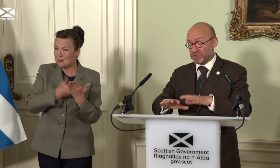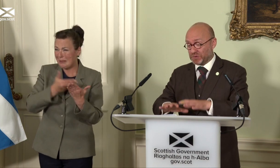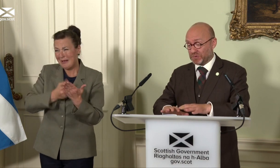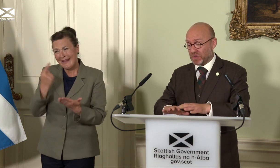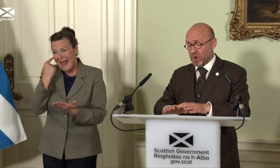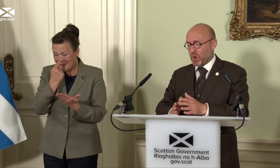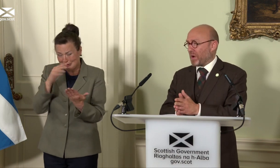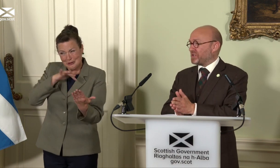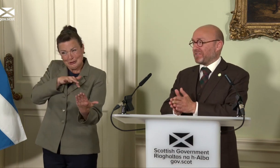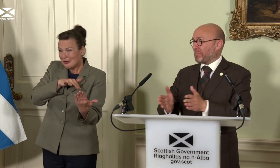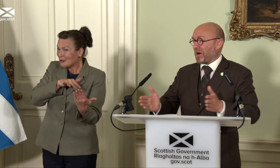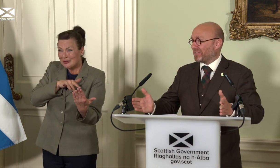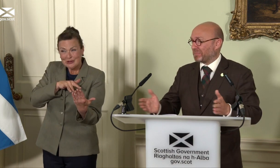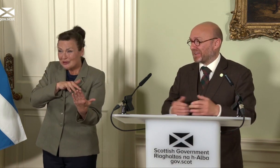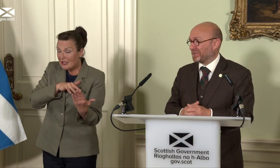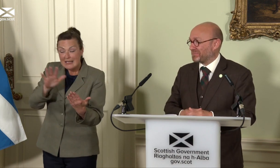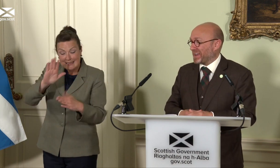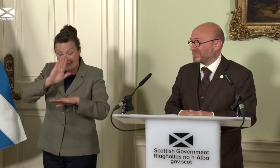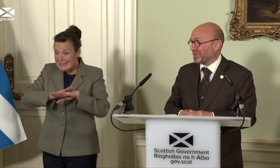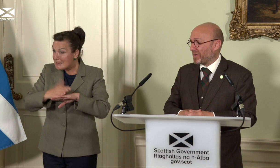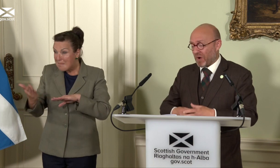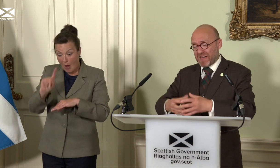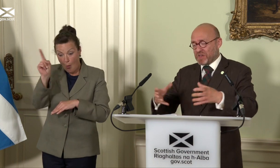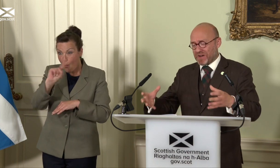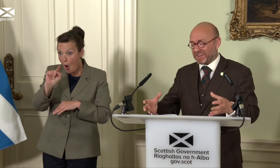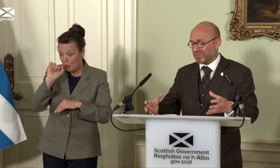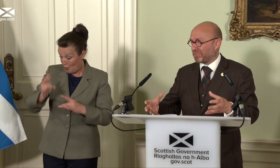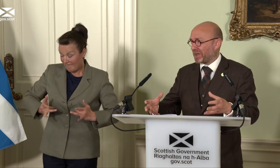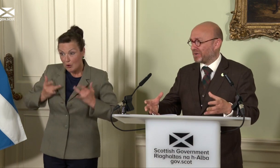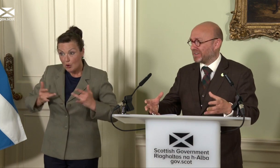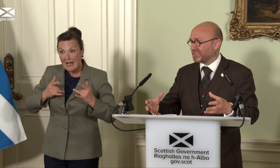shows that whichever part of the political spectrum you are on, whatever your economic priorities,